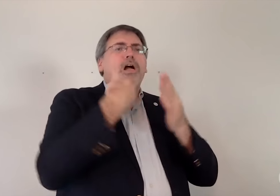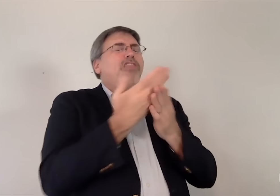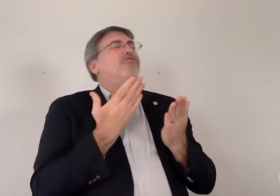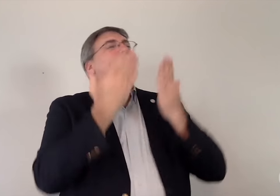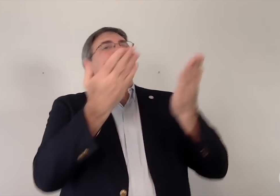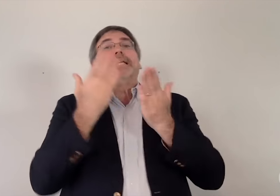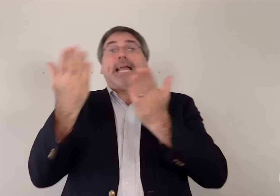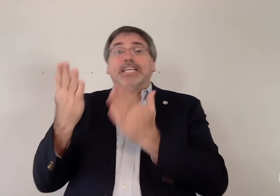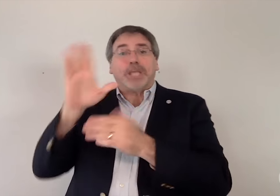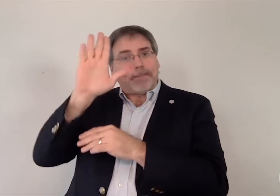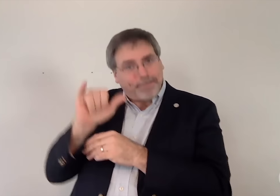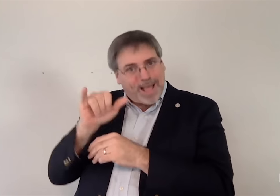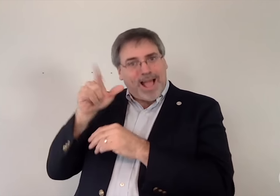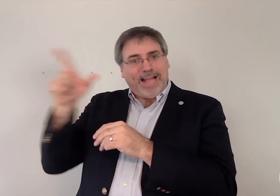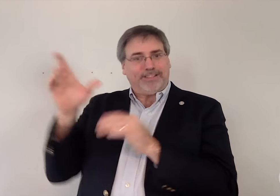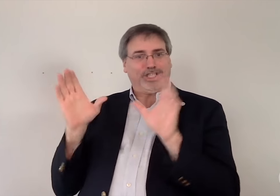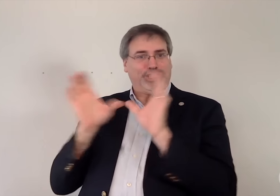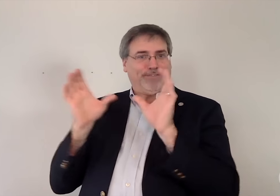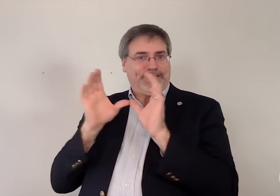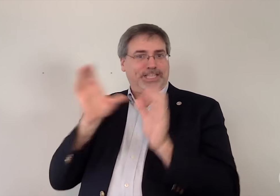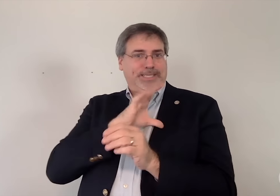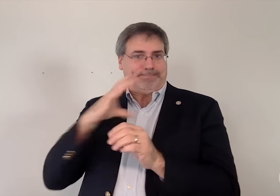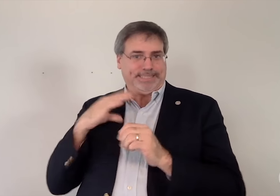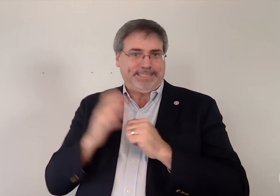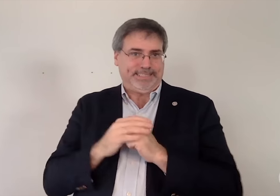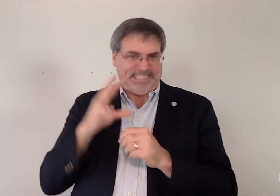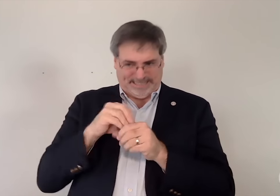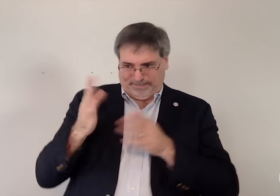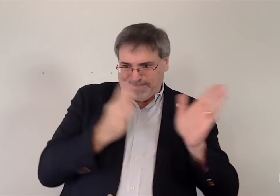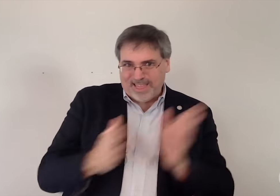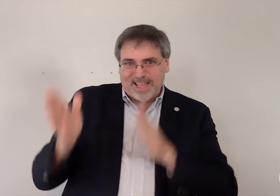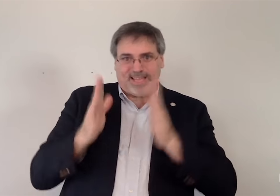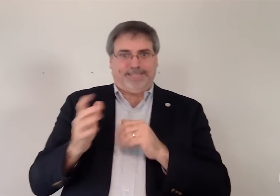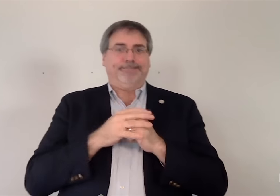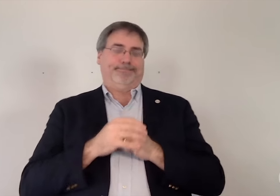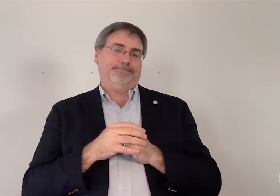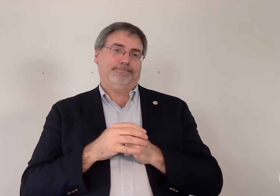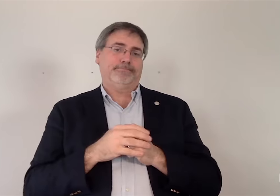the recommendations of the NAD-RID Certification Committee in its plans.